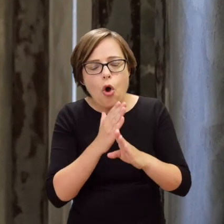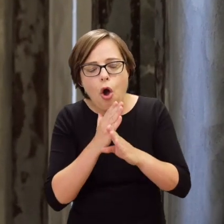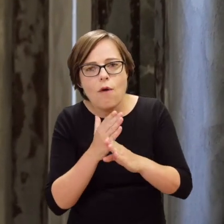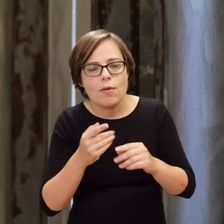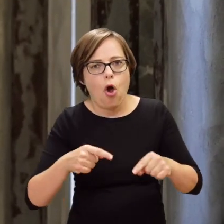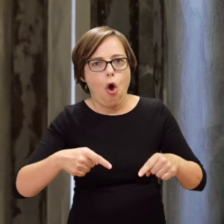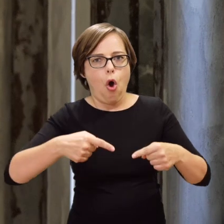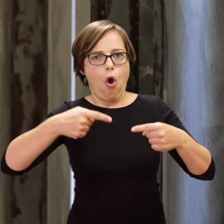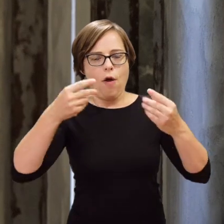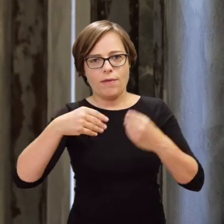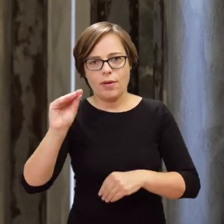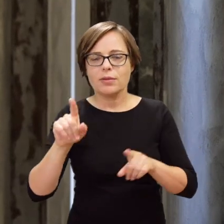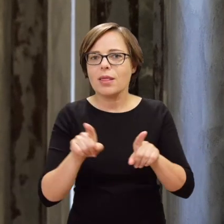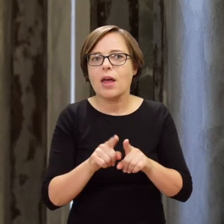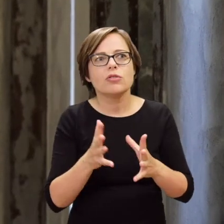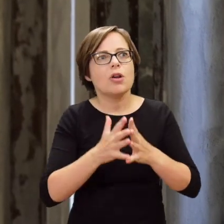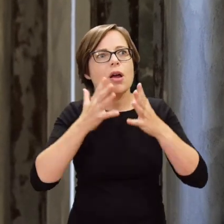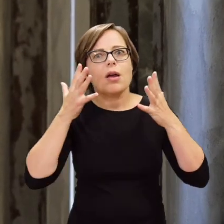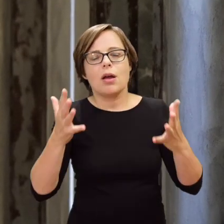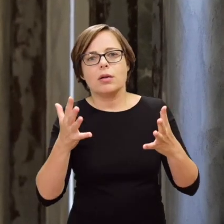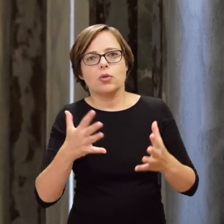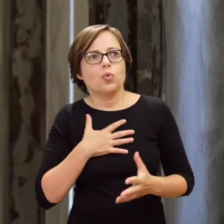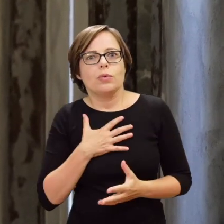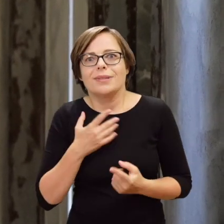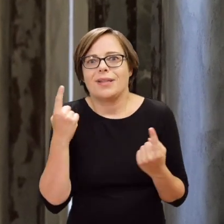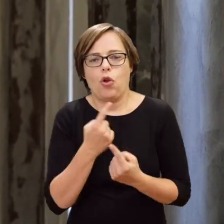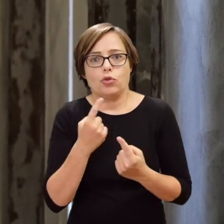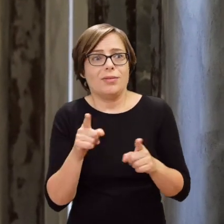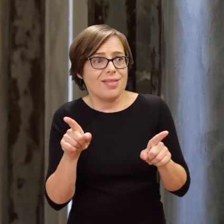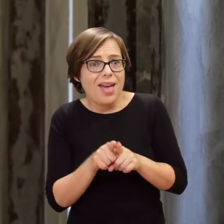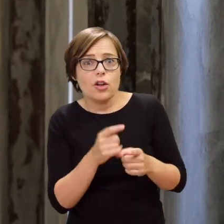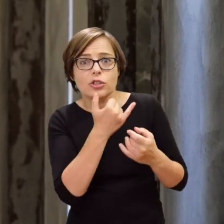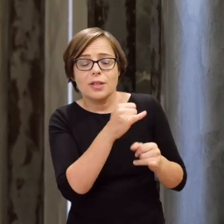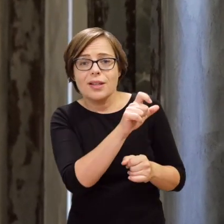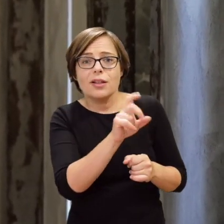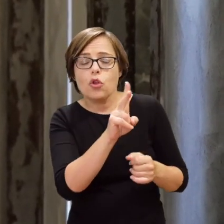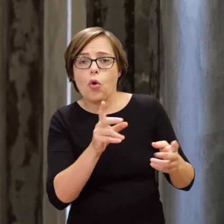about the overwhelming sense of threat from other people hiding in the same bunker,